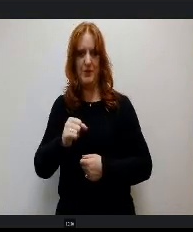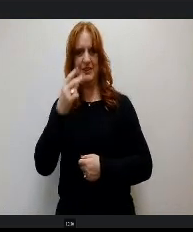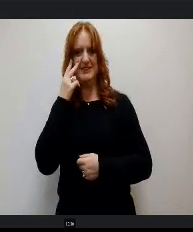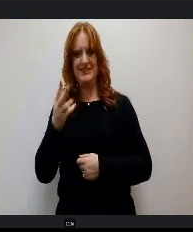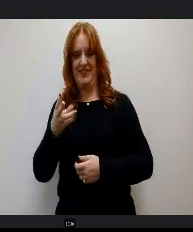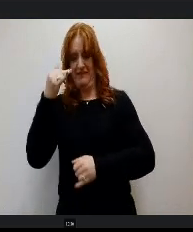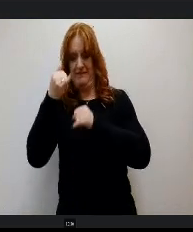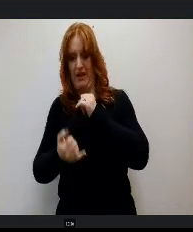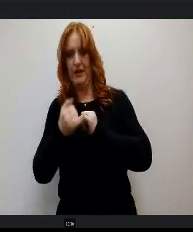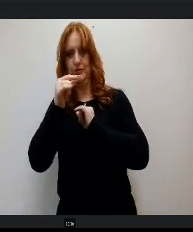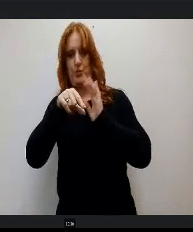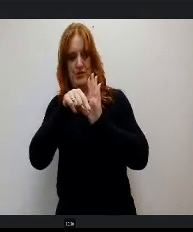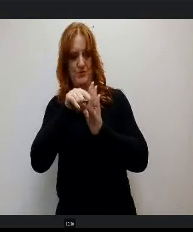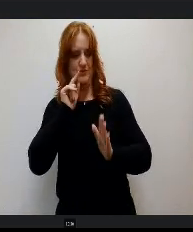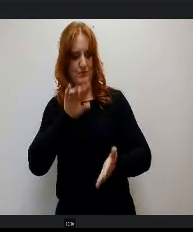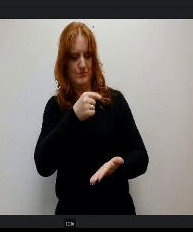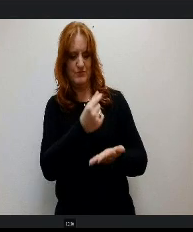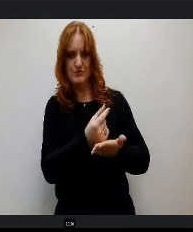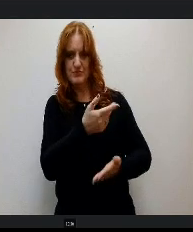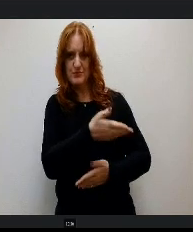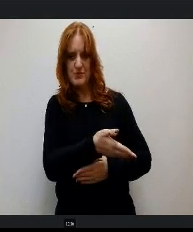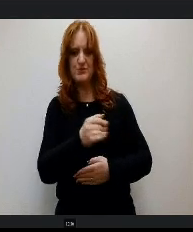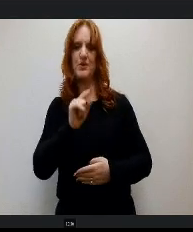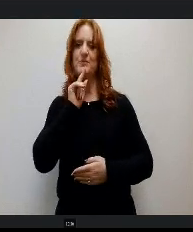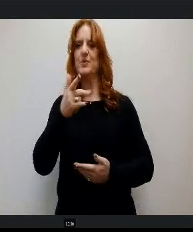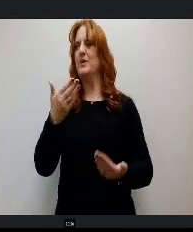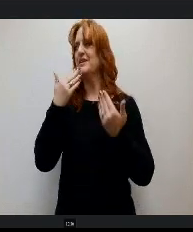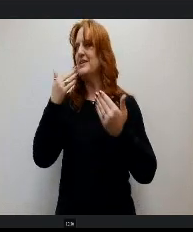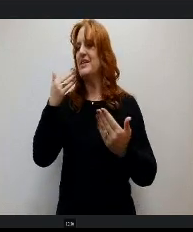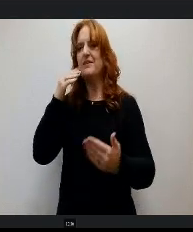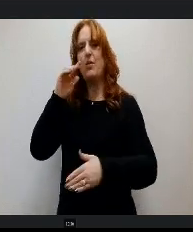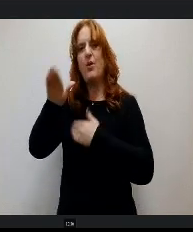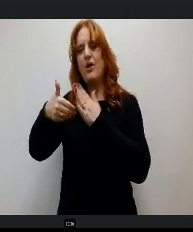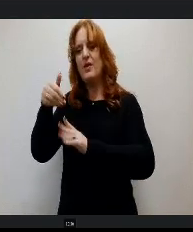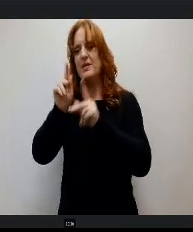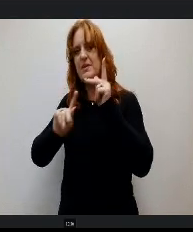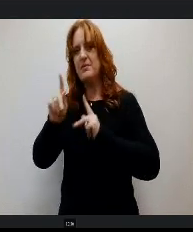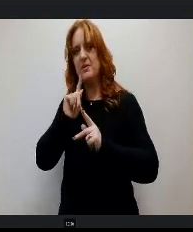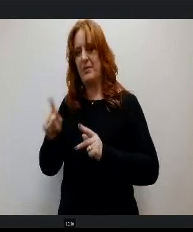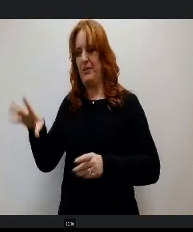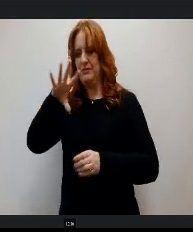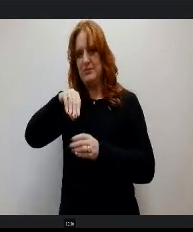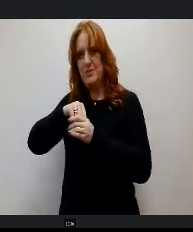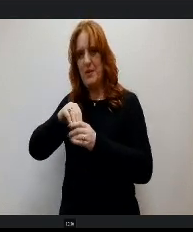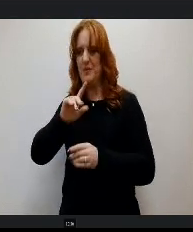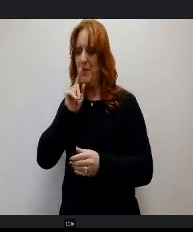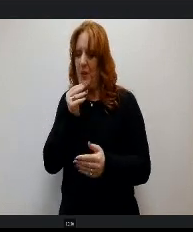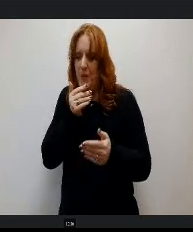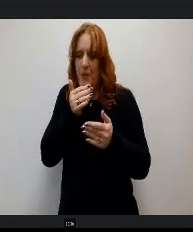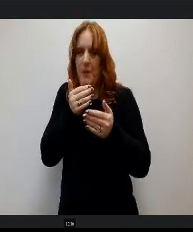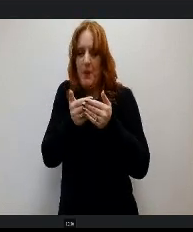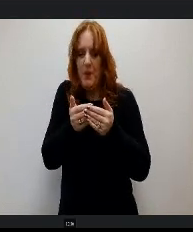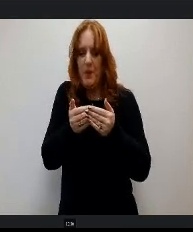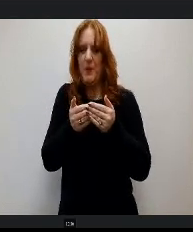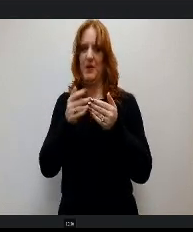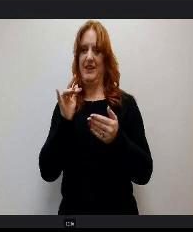product and so just really want to thank everybody who's been a part of that We're so close to being able to have that portrait of a graduate which